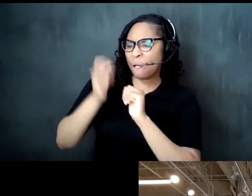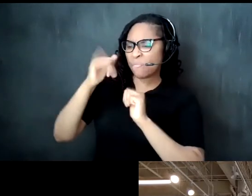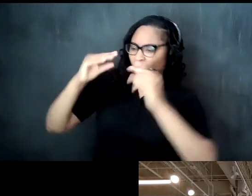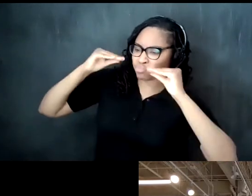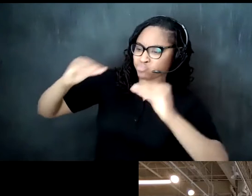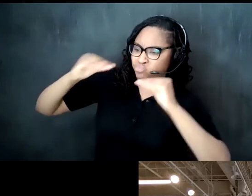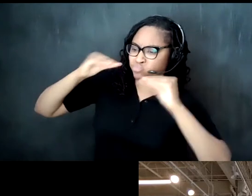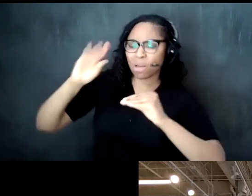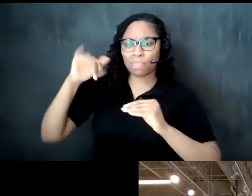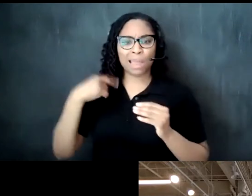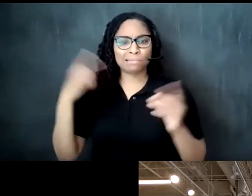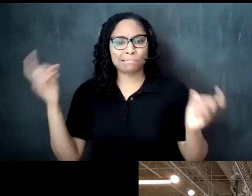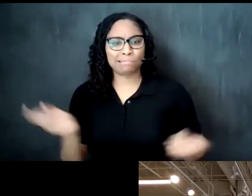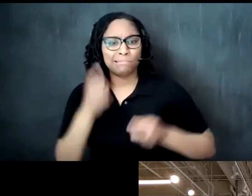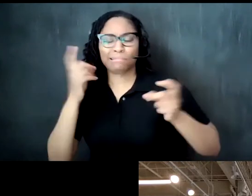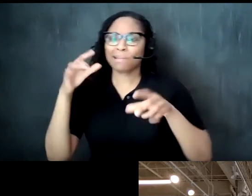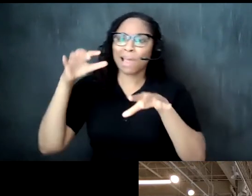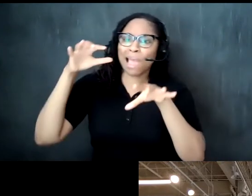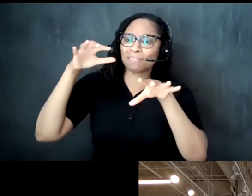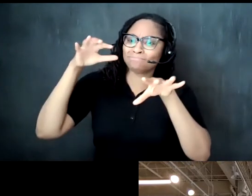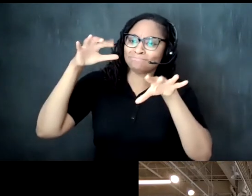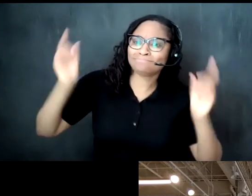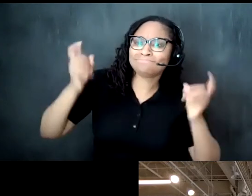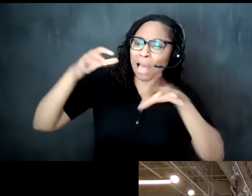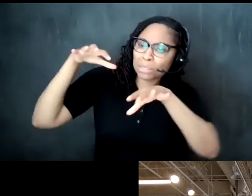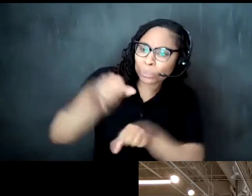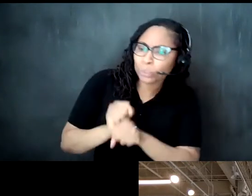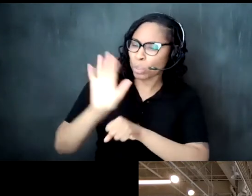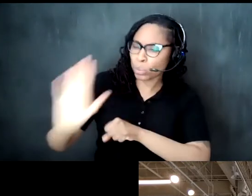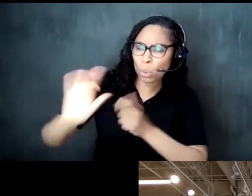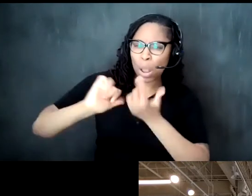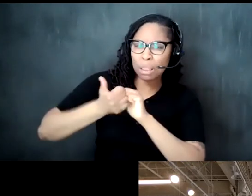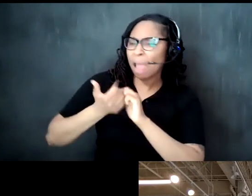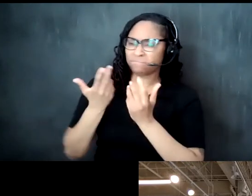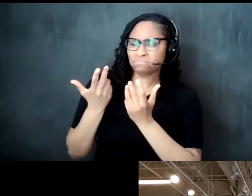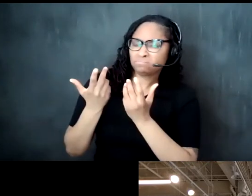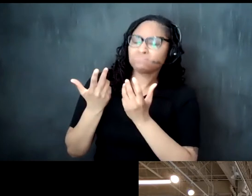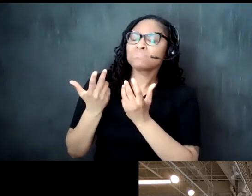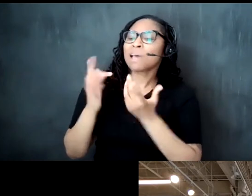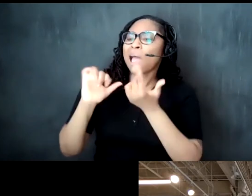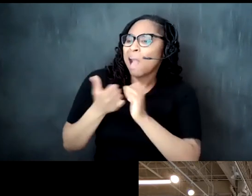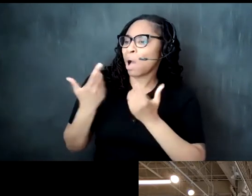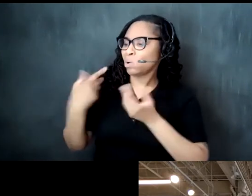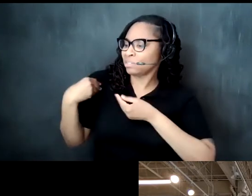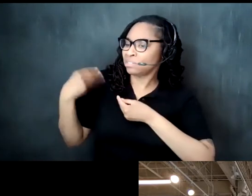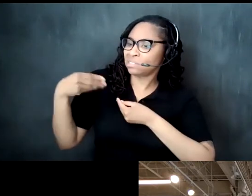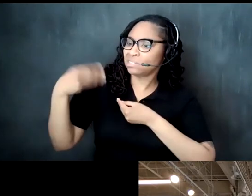rituals and ceremonies in your life and how do you carry those rituals into your everyday practices